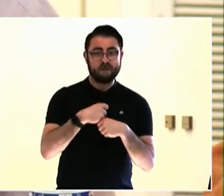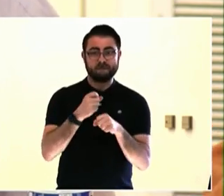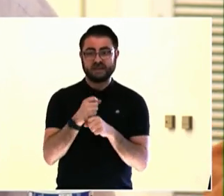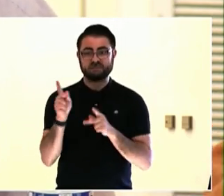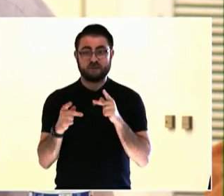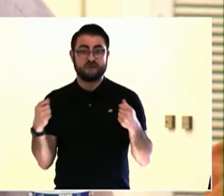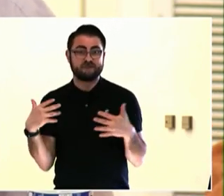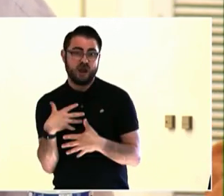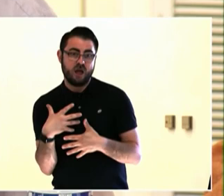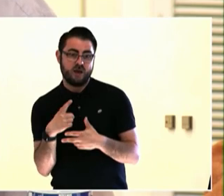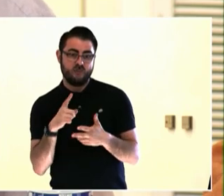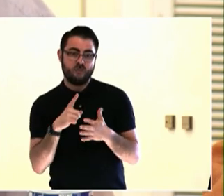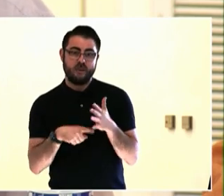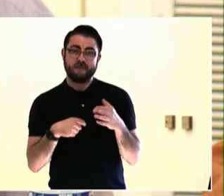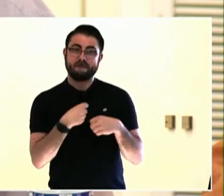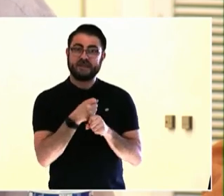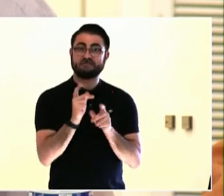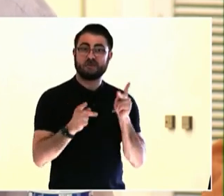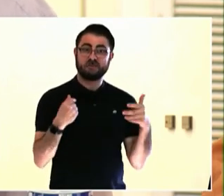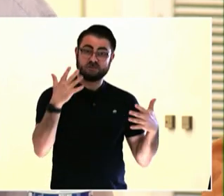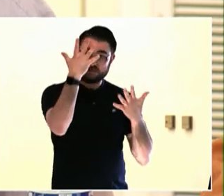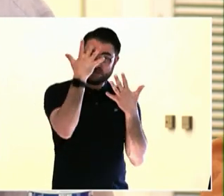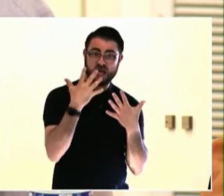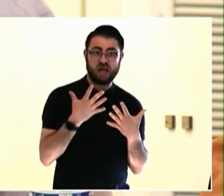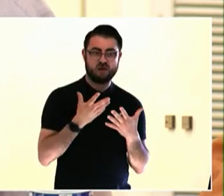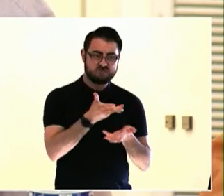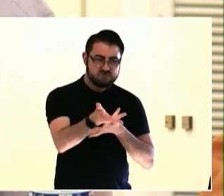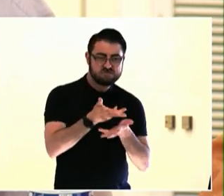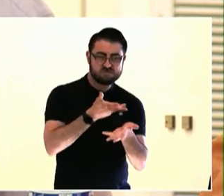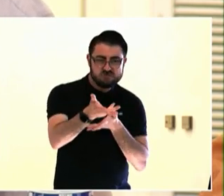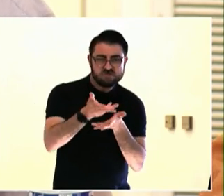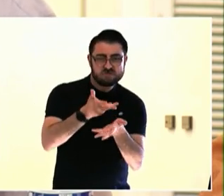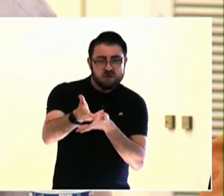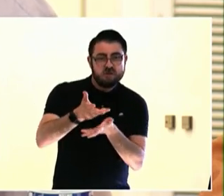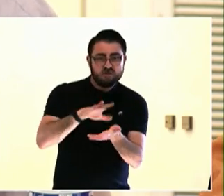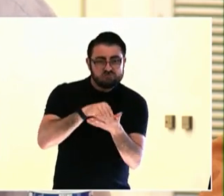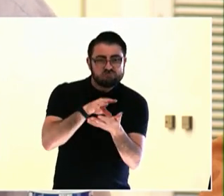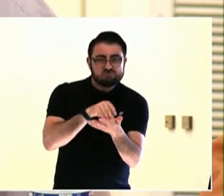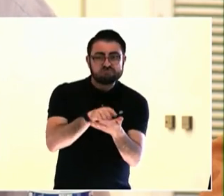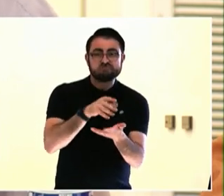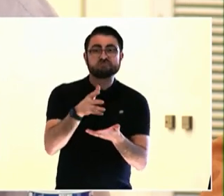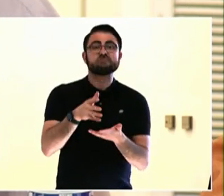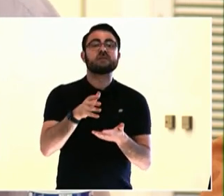So the constitutional court wrote the decision for the